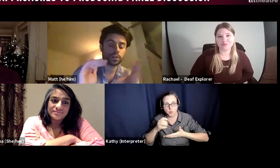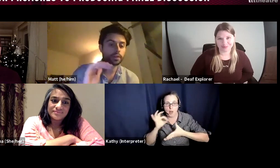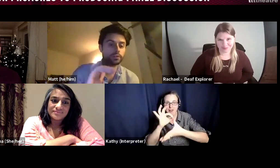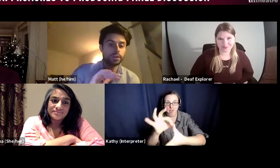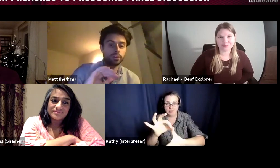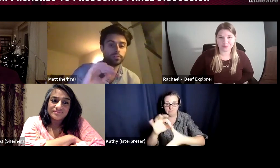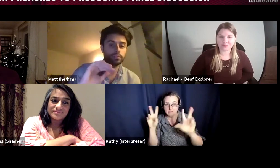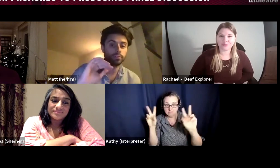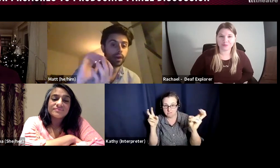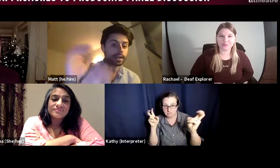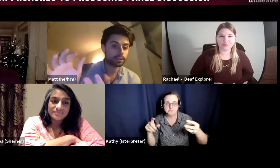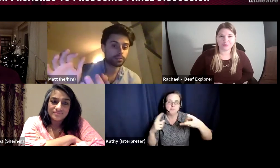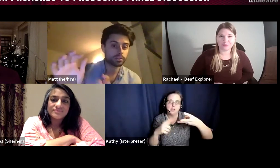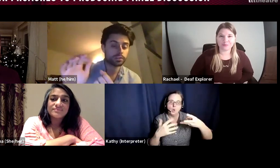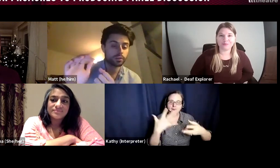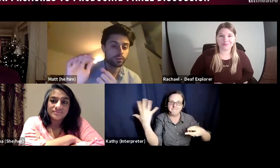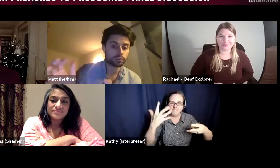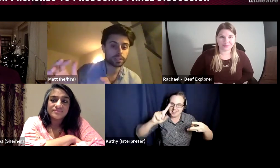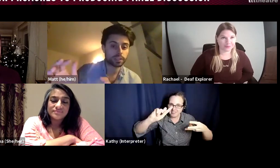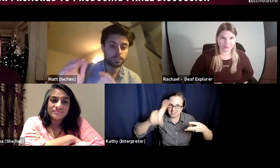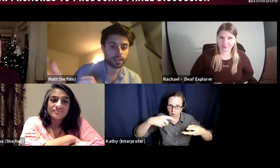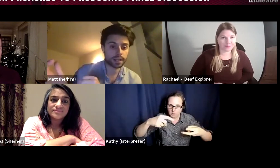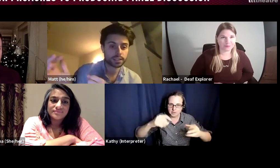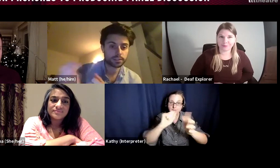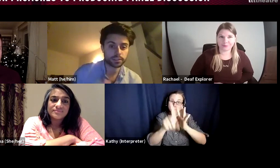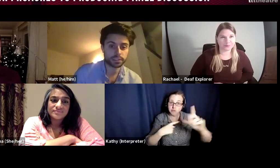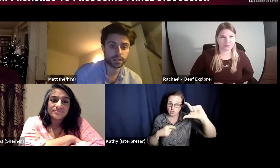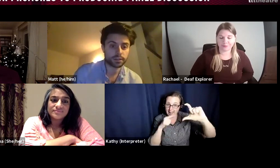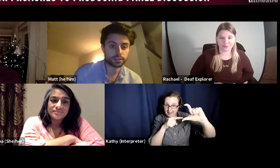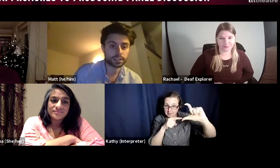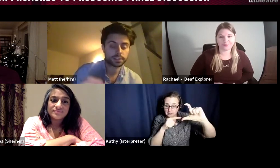have to include your access costs on the project the personal access costs for the lead artists,